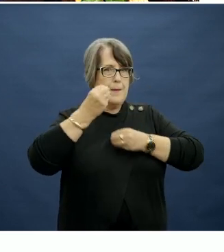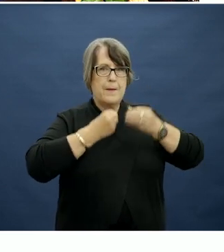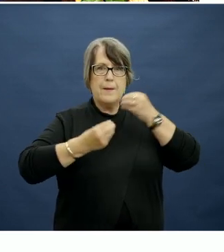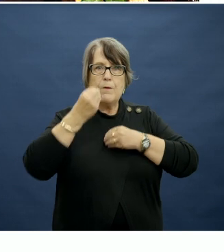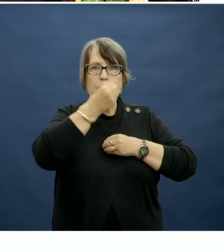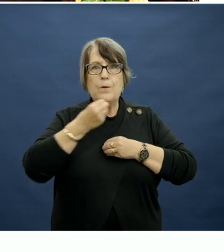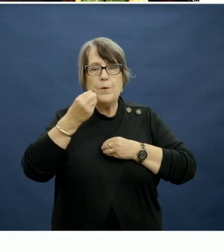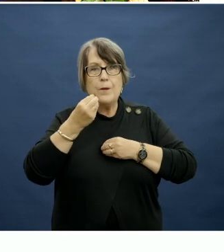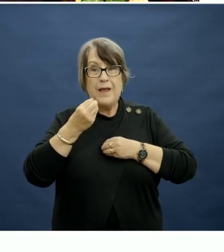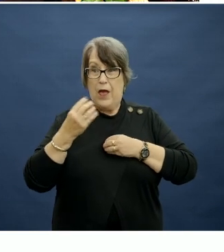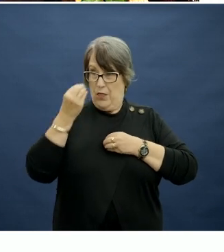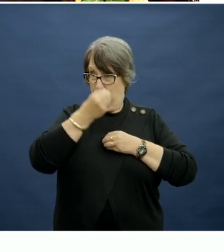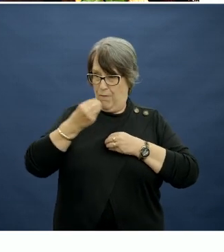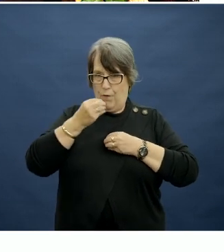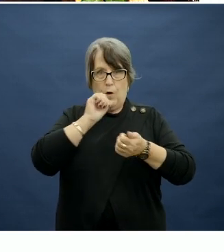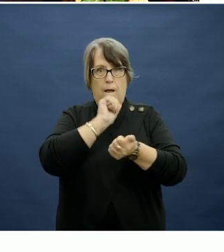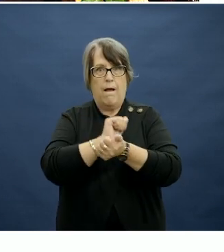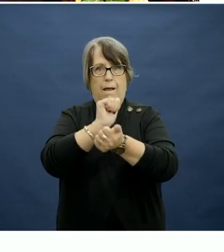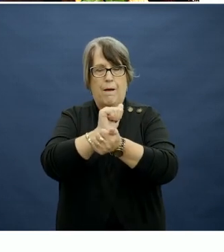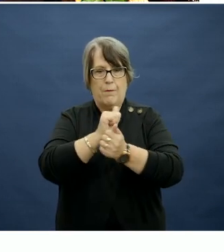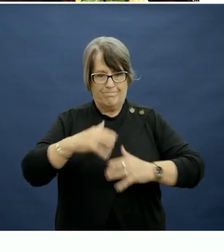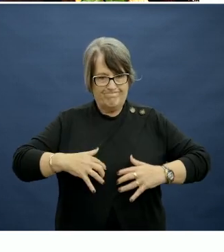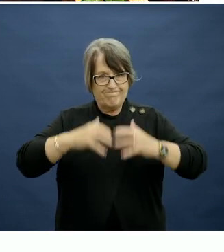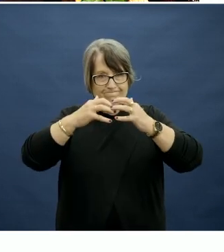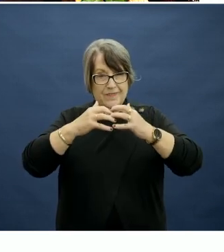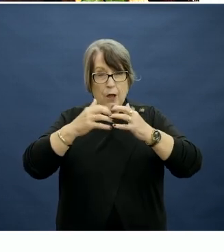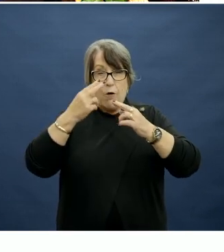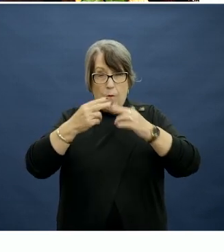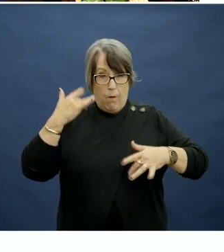It's when the food and habits are established that can last a lifetime.